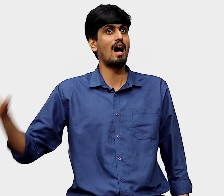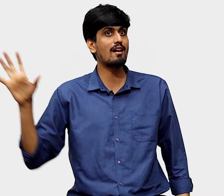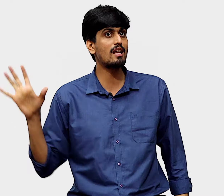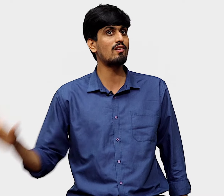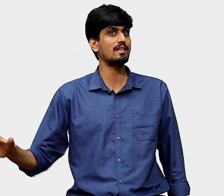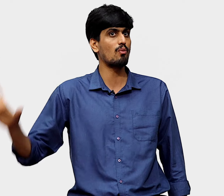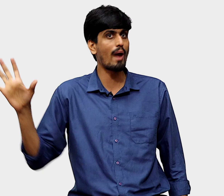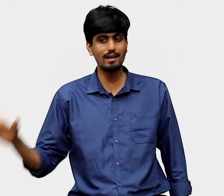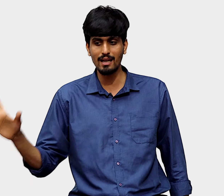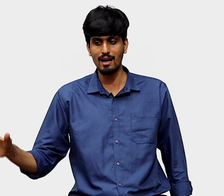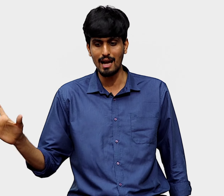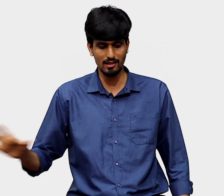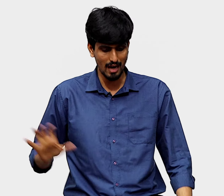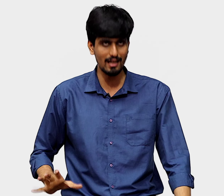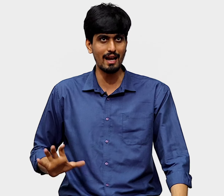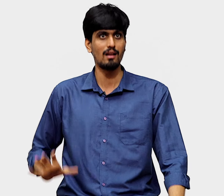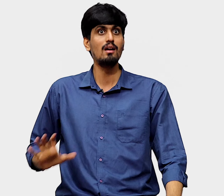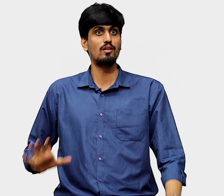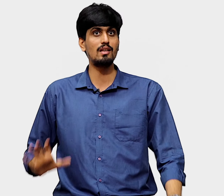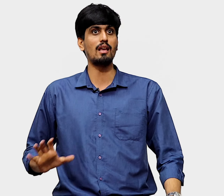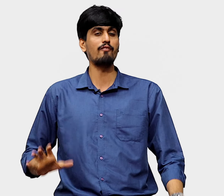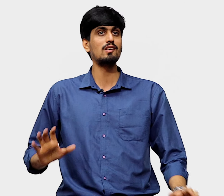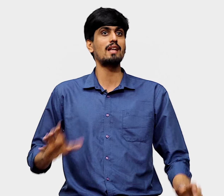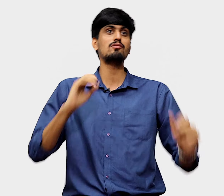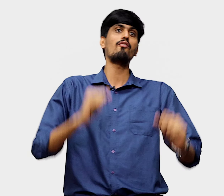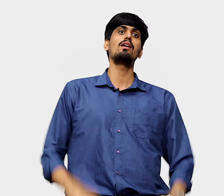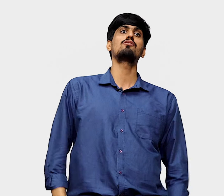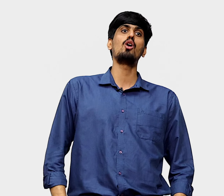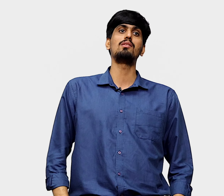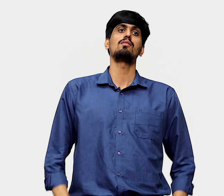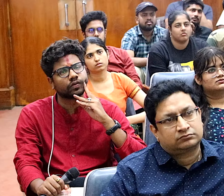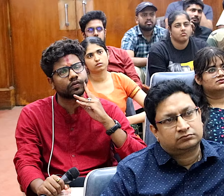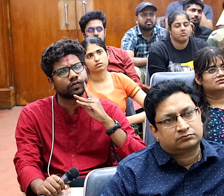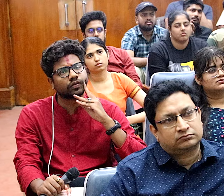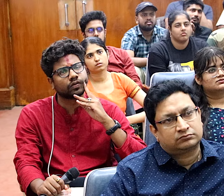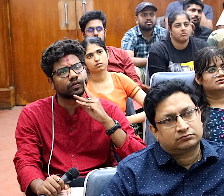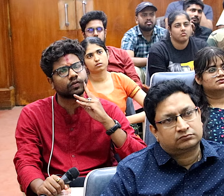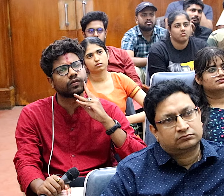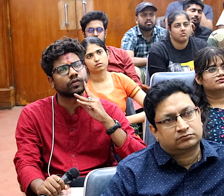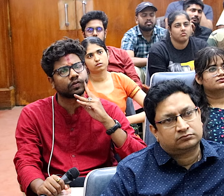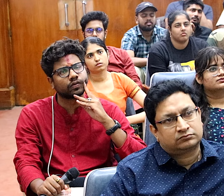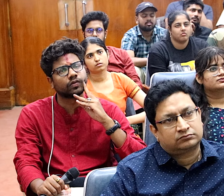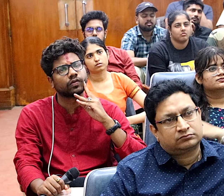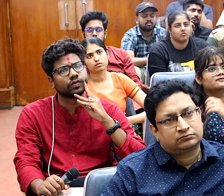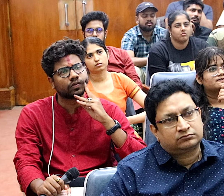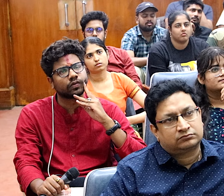Already investing and waiting at the starting line to see if this takes off we'll also go with it. So that's what's happening. There is no conspiracy.